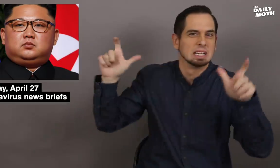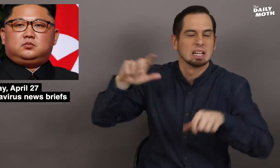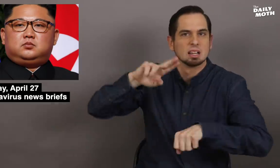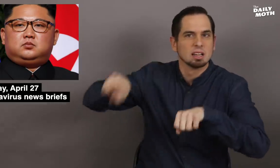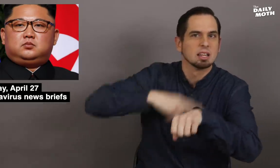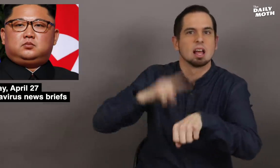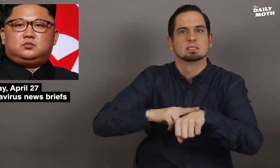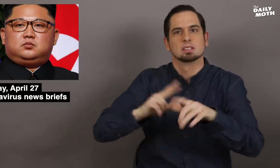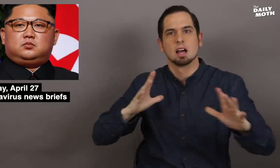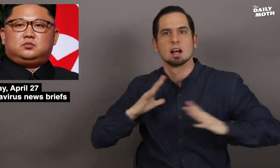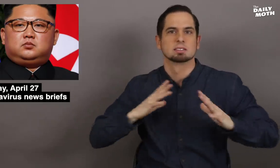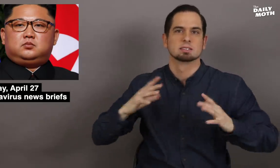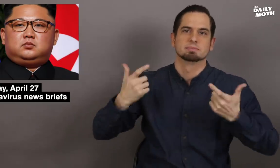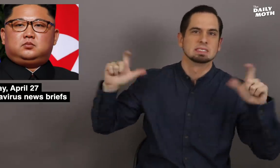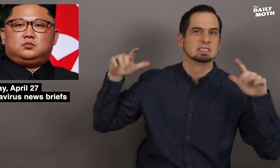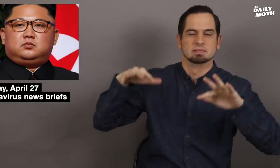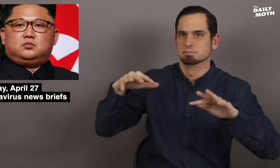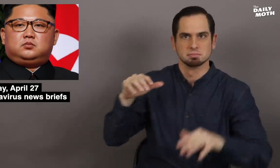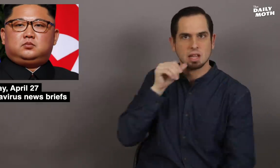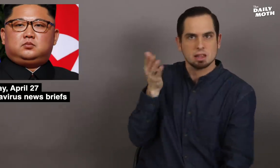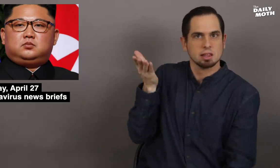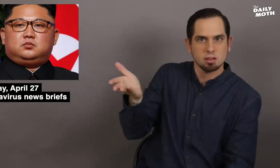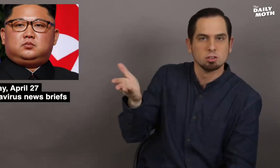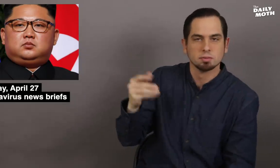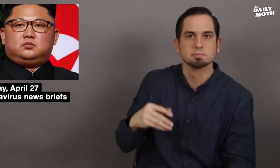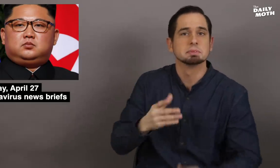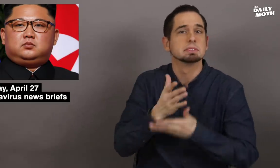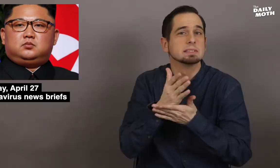a recent national holiday event.